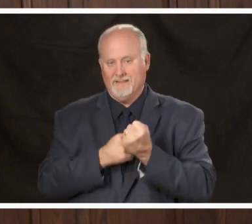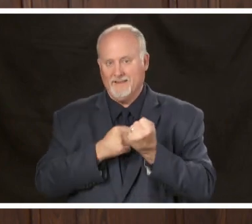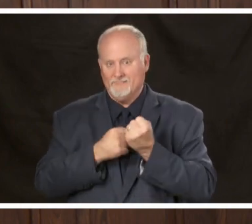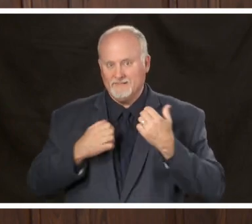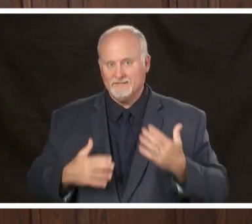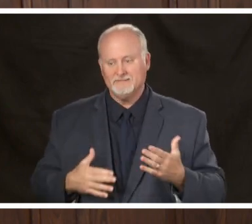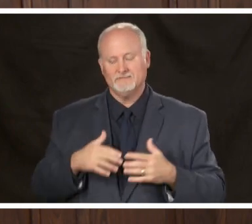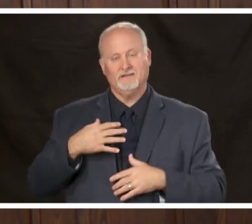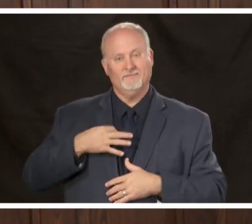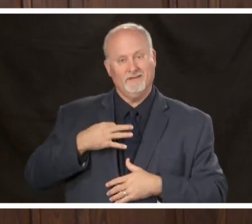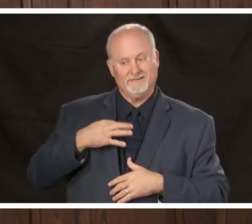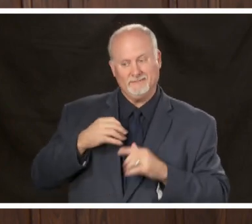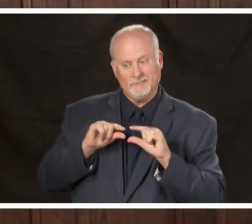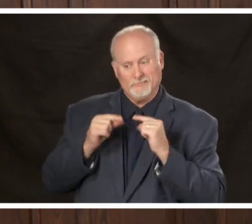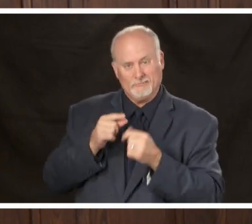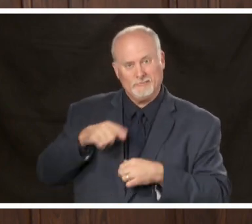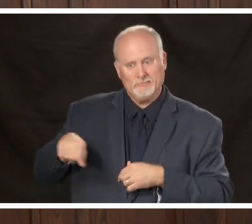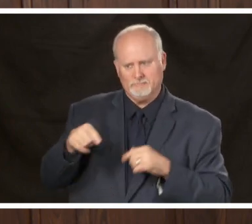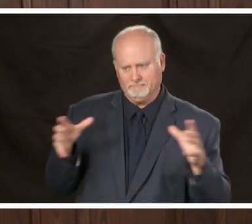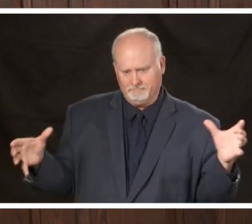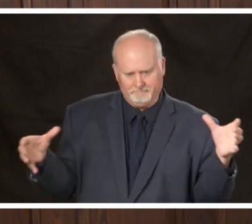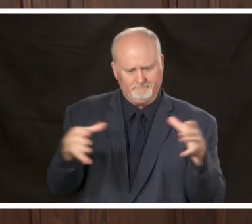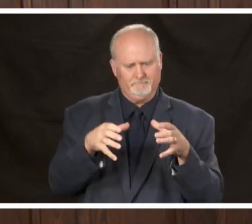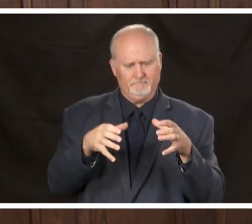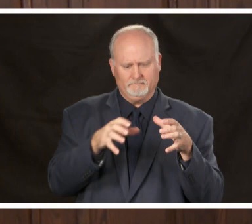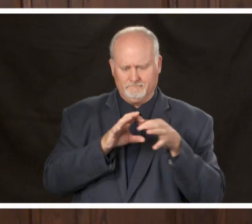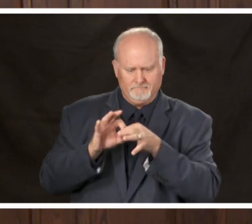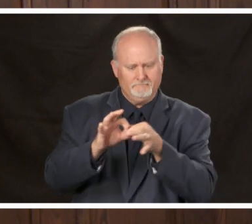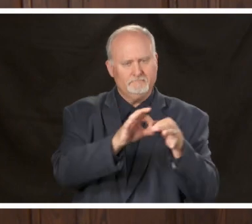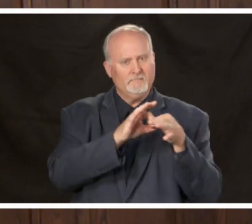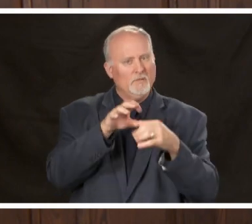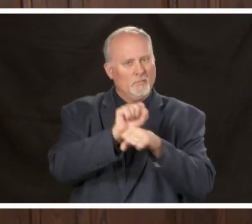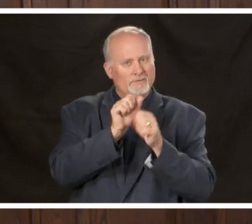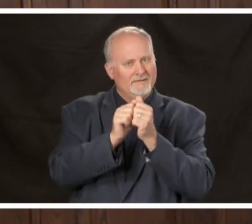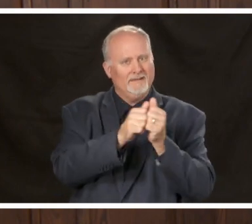groups to work together in a unified structure in order to ensure a strong